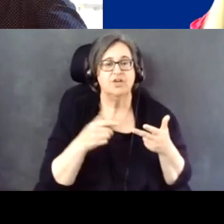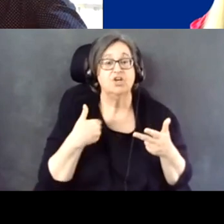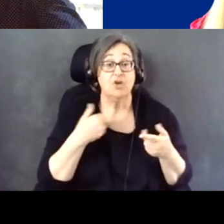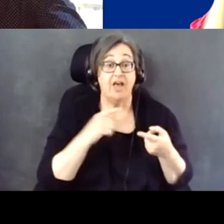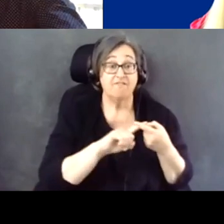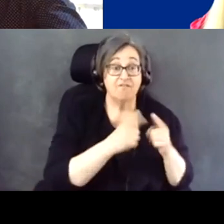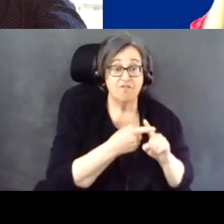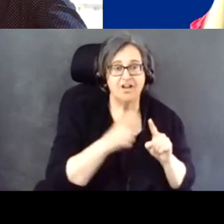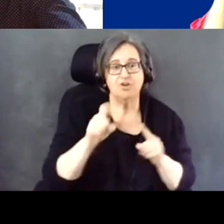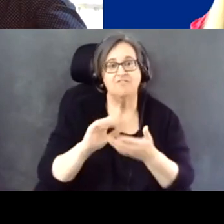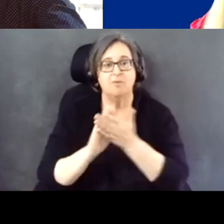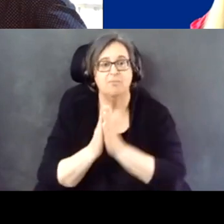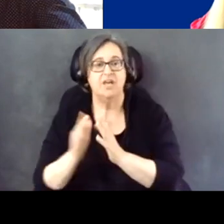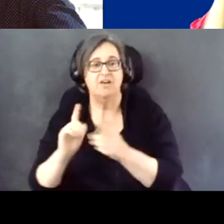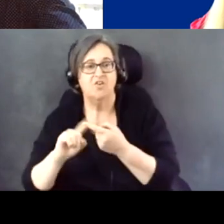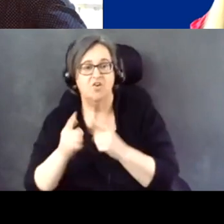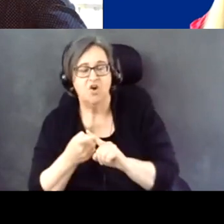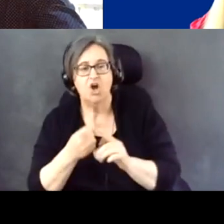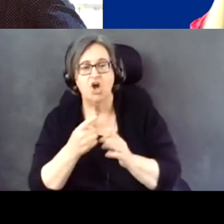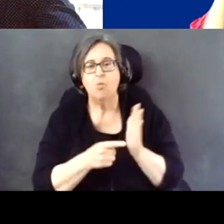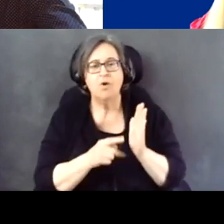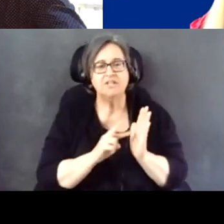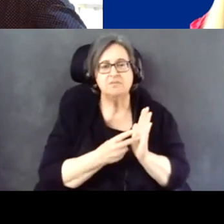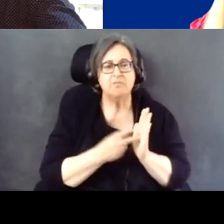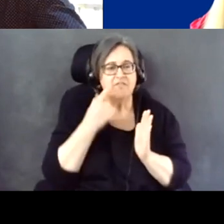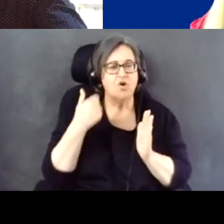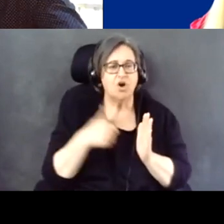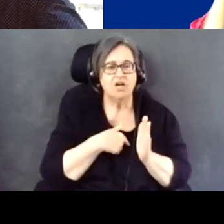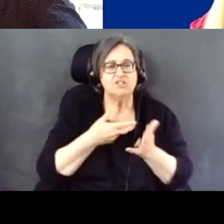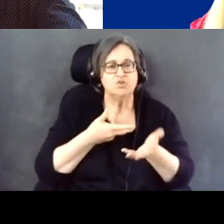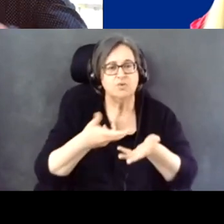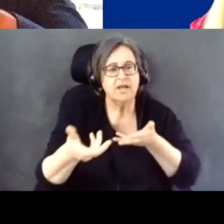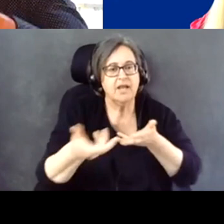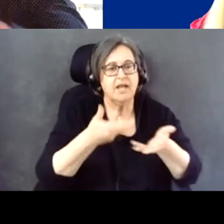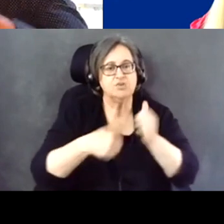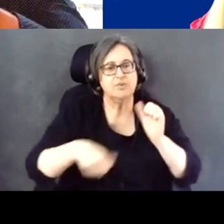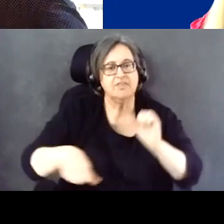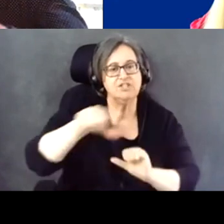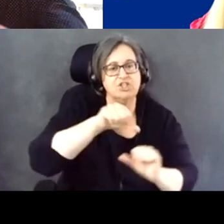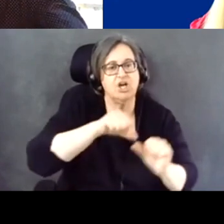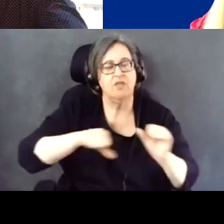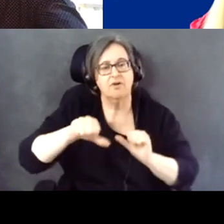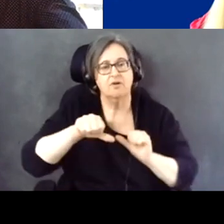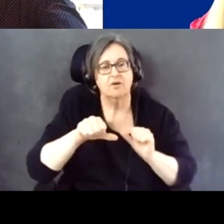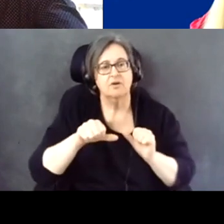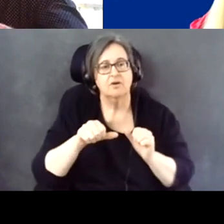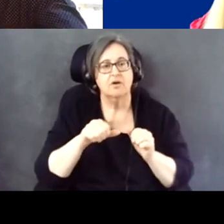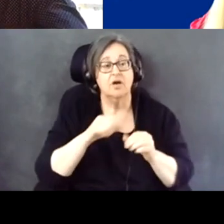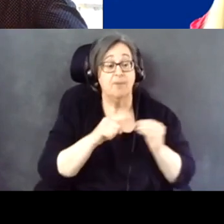So what does it mean to consistently engage with each other on our own interest, things